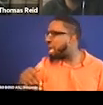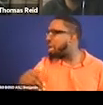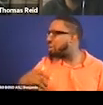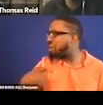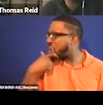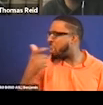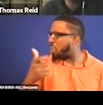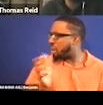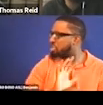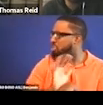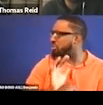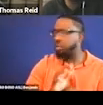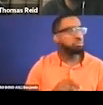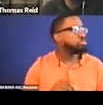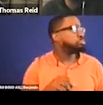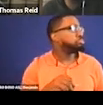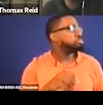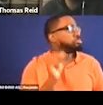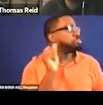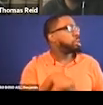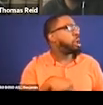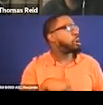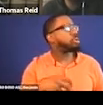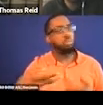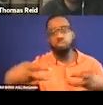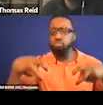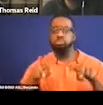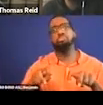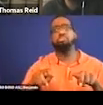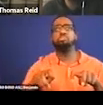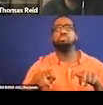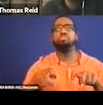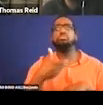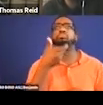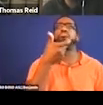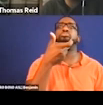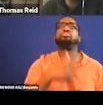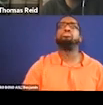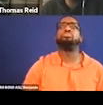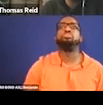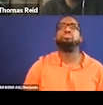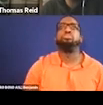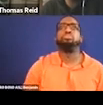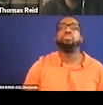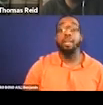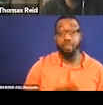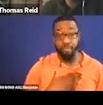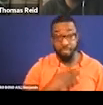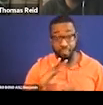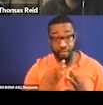And you watch the film. In the Reid family, here's what happens. One of my daughters or my wife would respond to that,